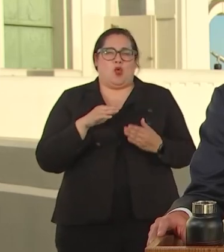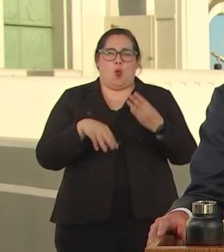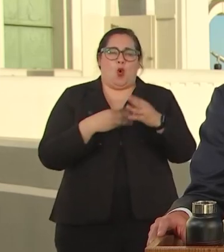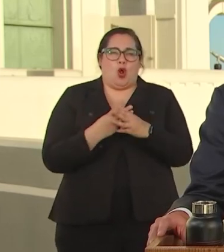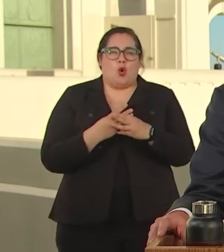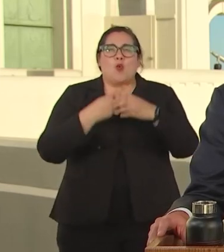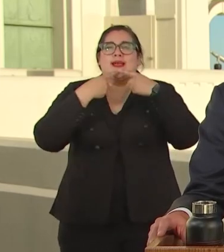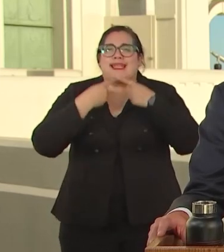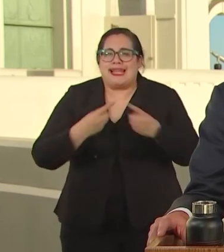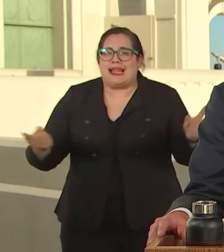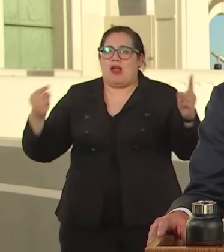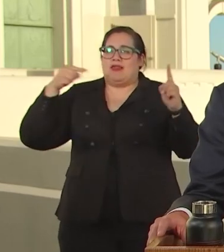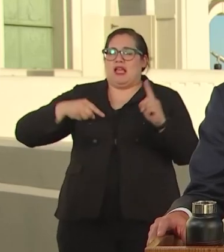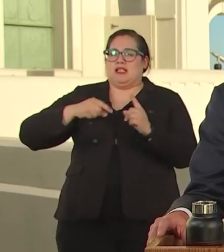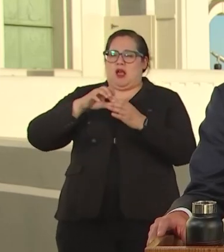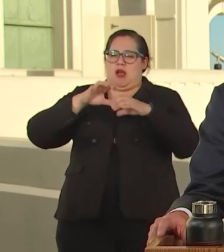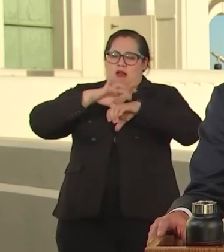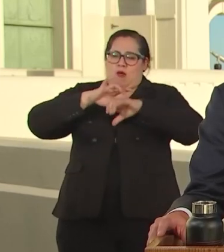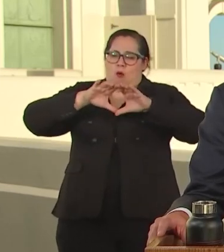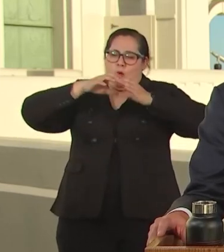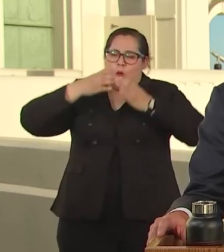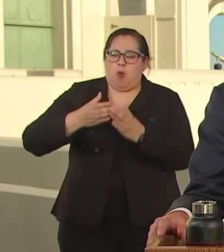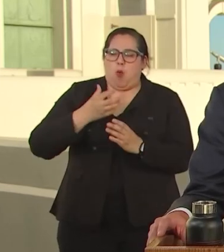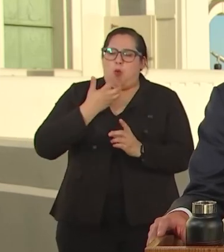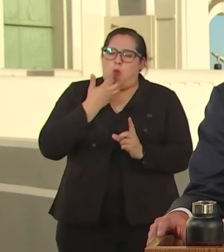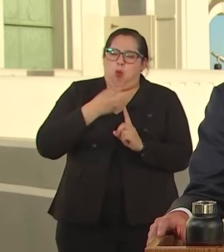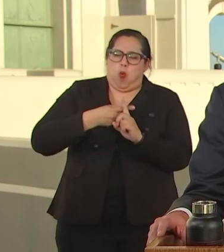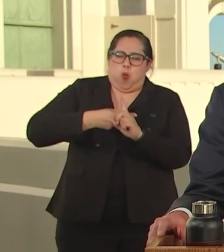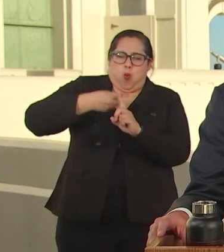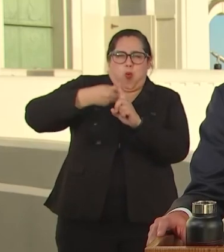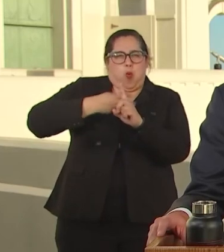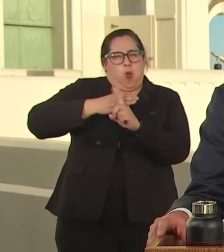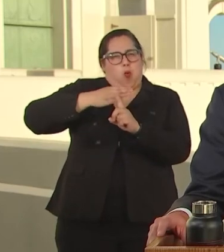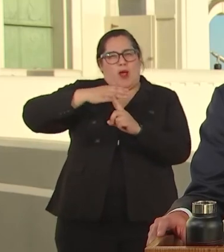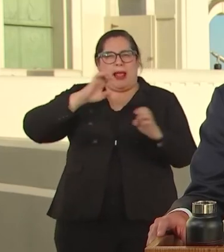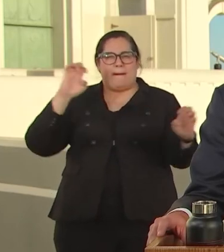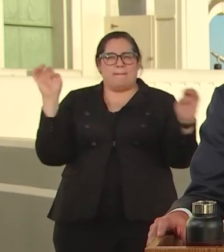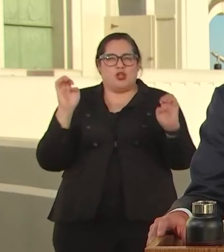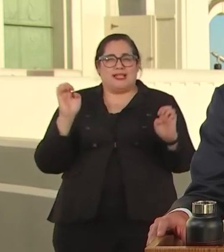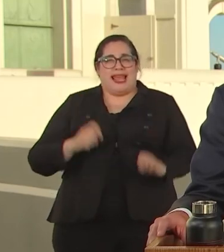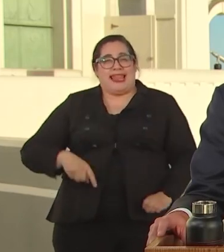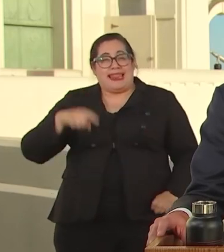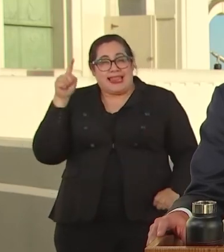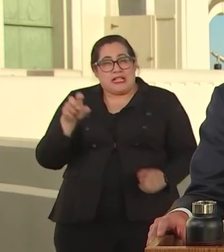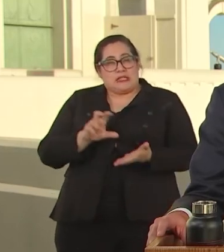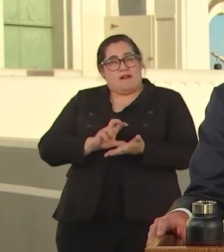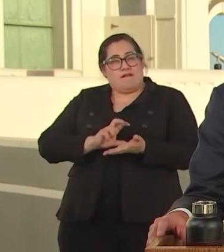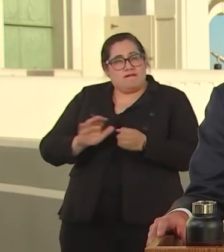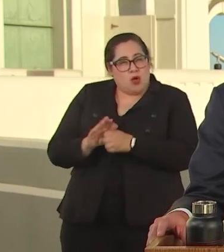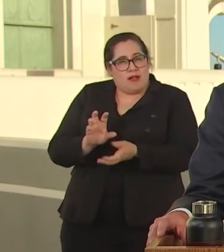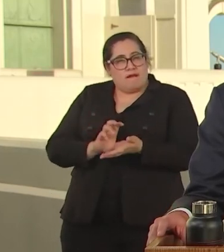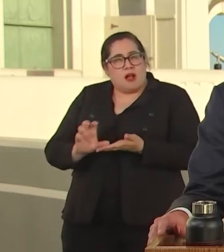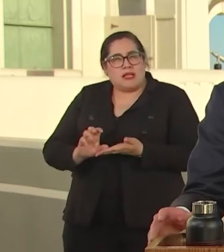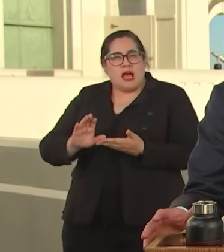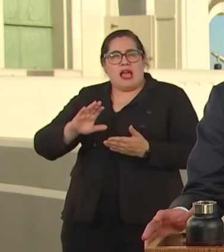AND THIS BUDGET FULLY FUNDS THE GLOBAL EMERGENCY OFFICE,